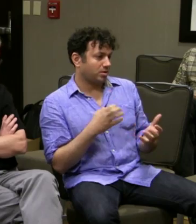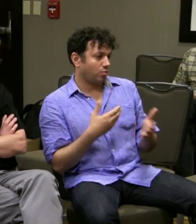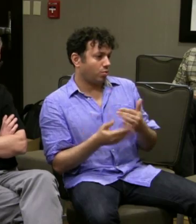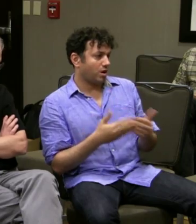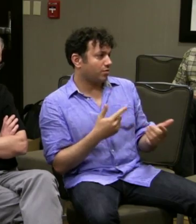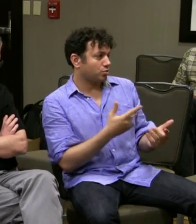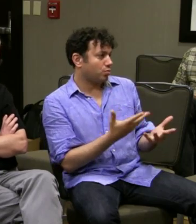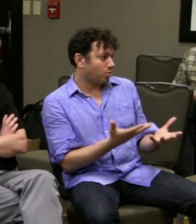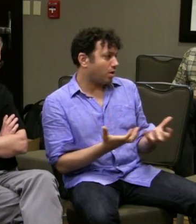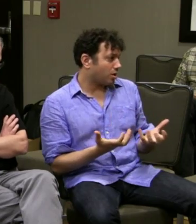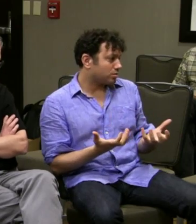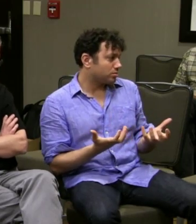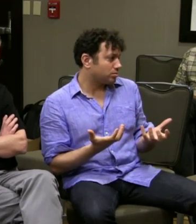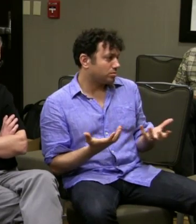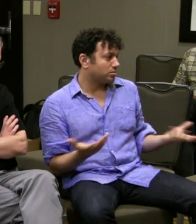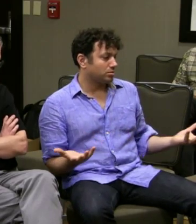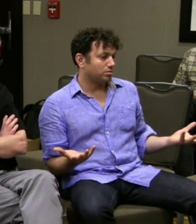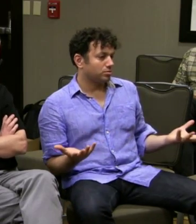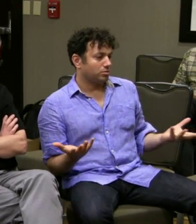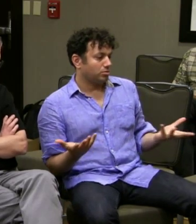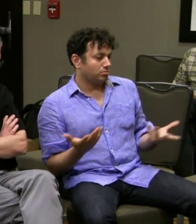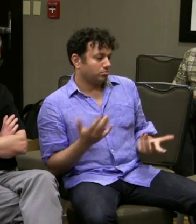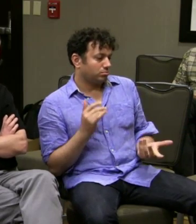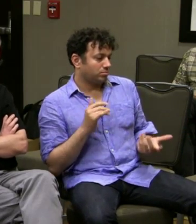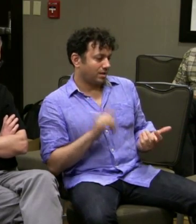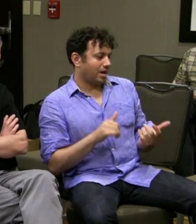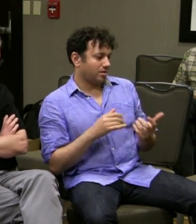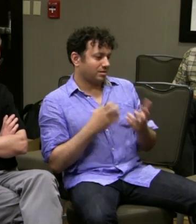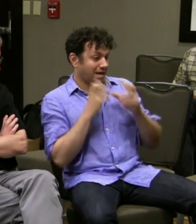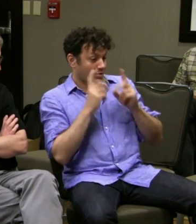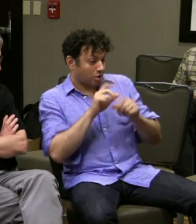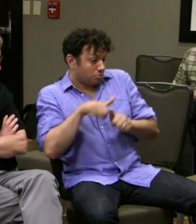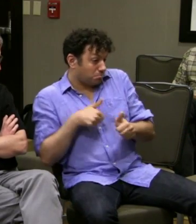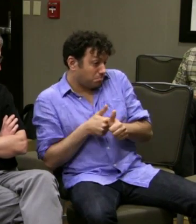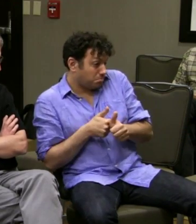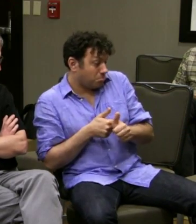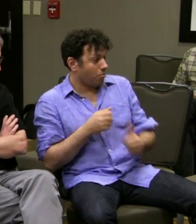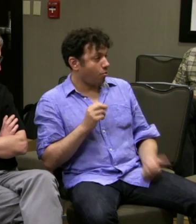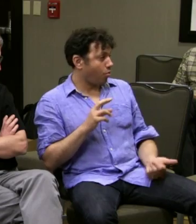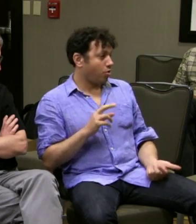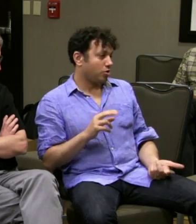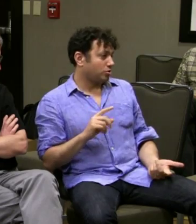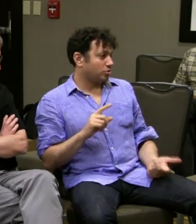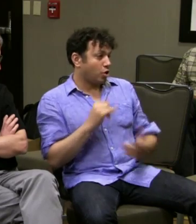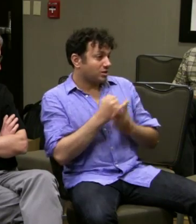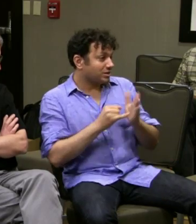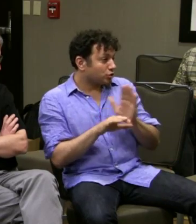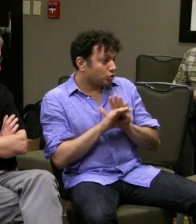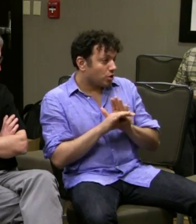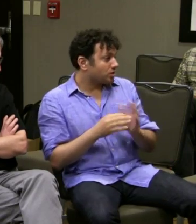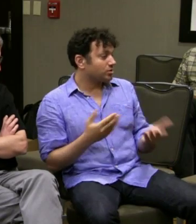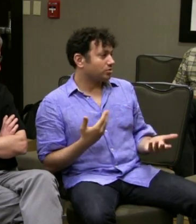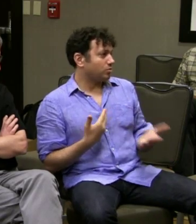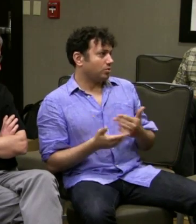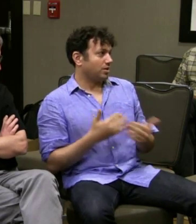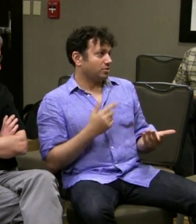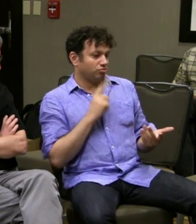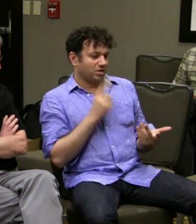and we design the shows, and yo can certainly design your shows to be however and whatever you want. Do you want an educational component?